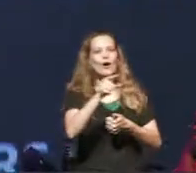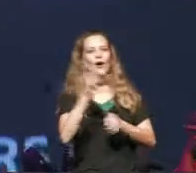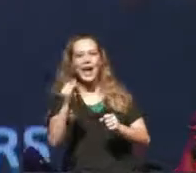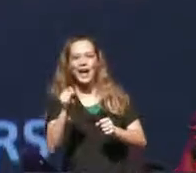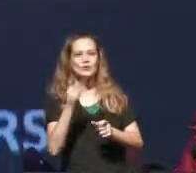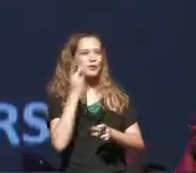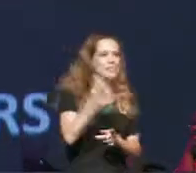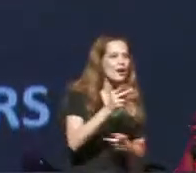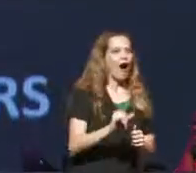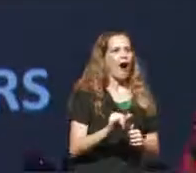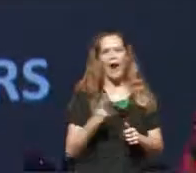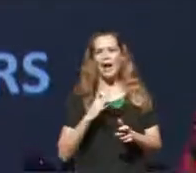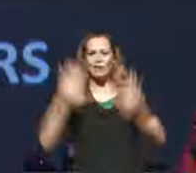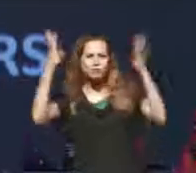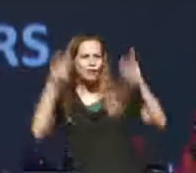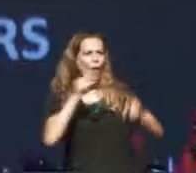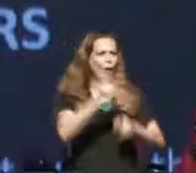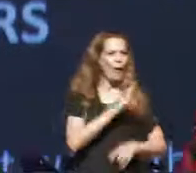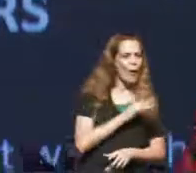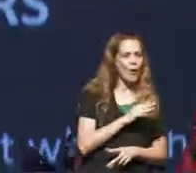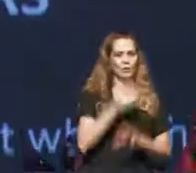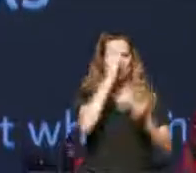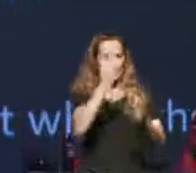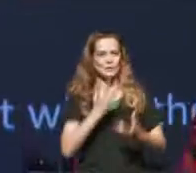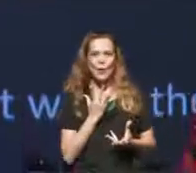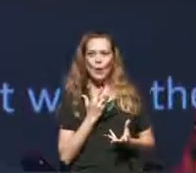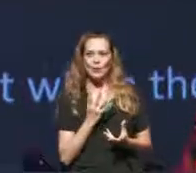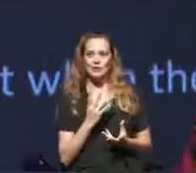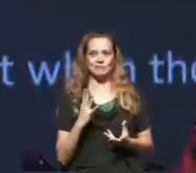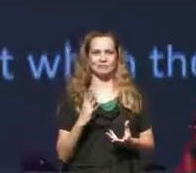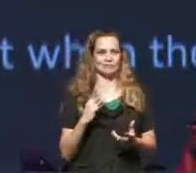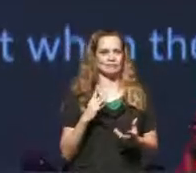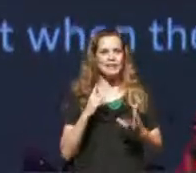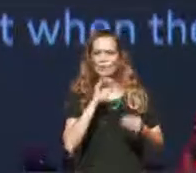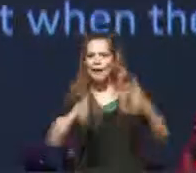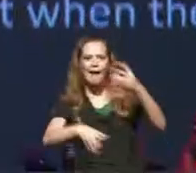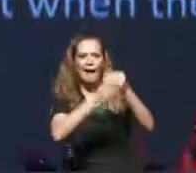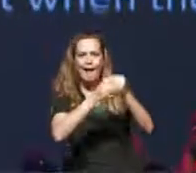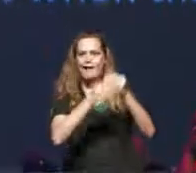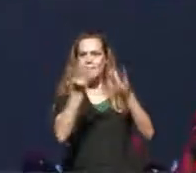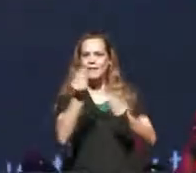who are with us here and and that you'll let us know how we can add to this as as